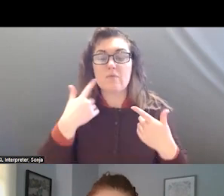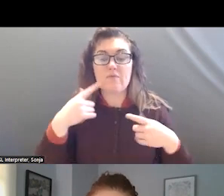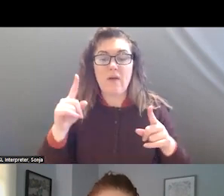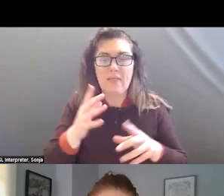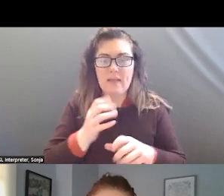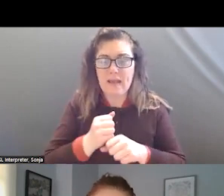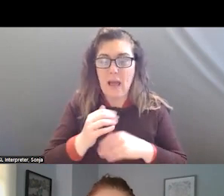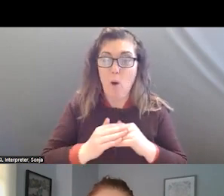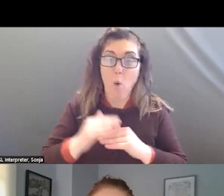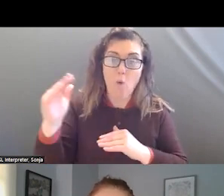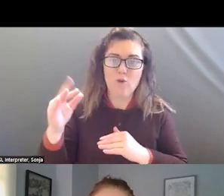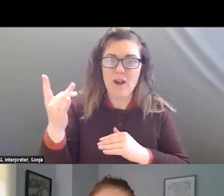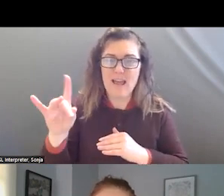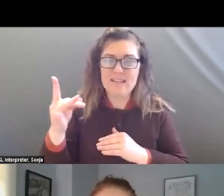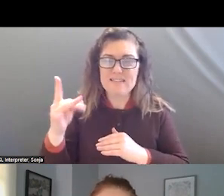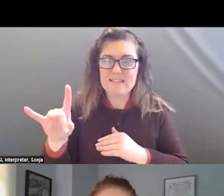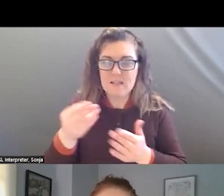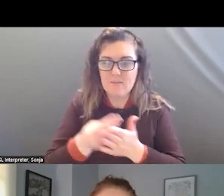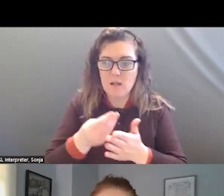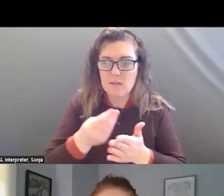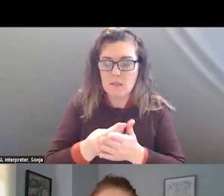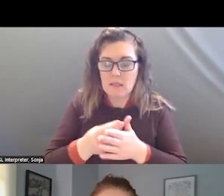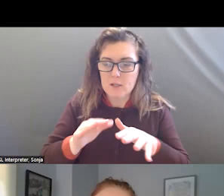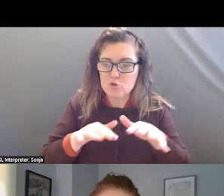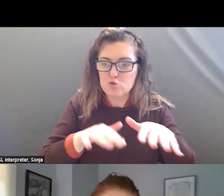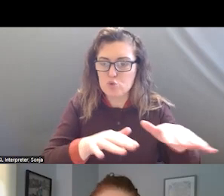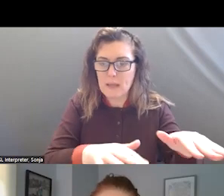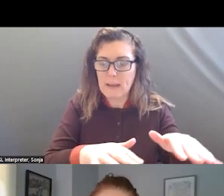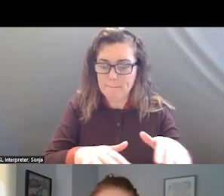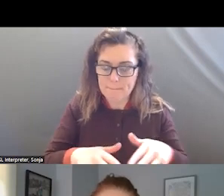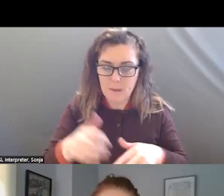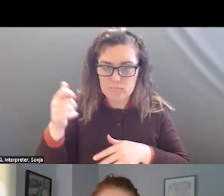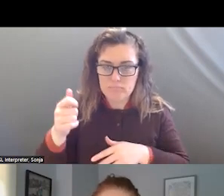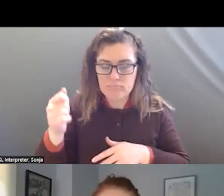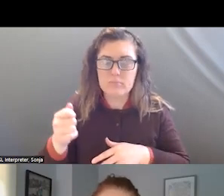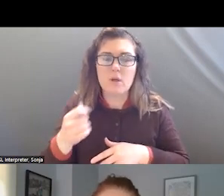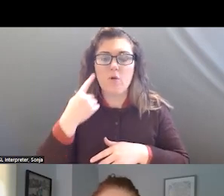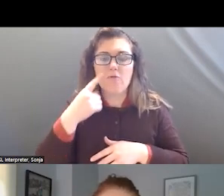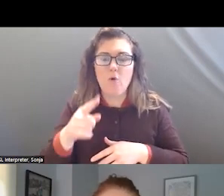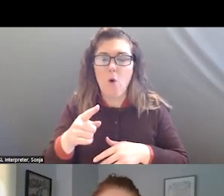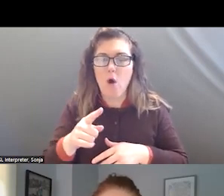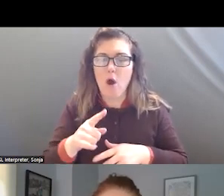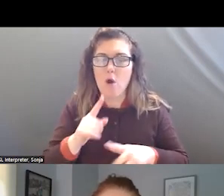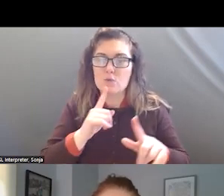18 FUNDING STREAMS AND COME UP WITH A VISION FOR A COMPREHENSIVE SYSTEM IN YOLO COUNTY.